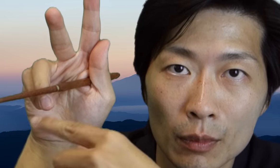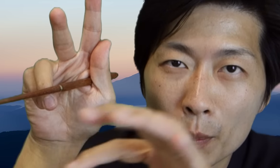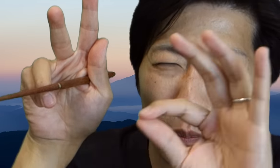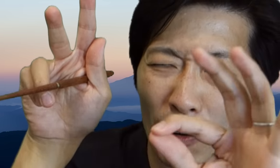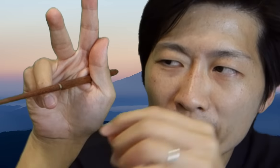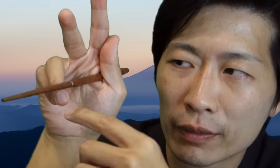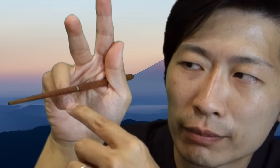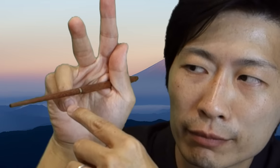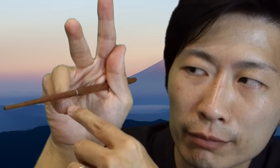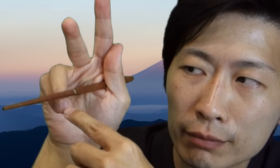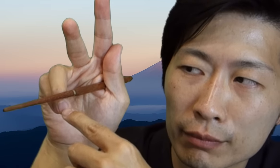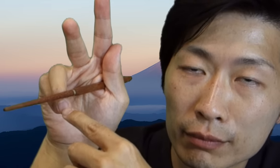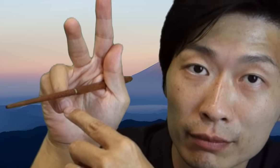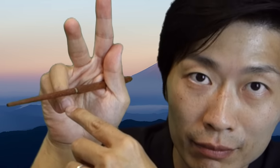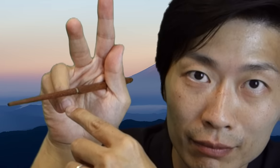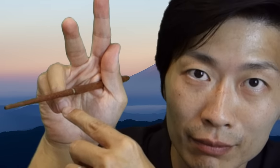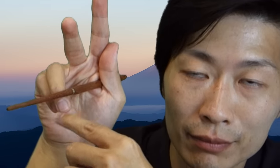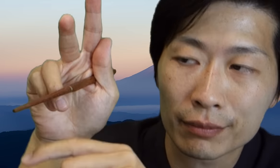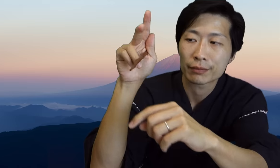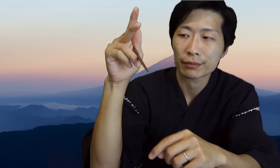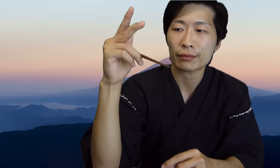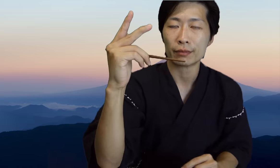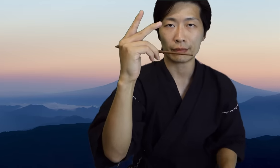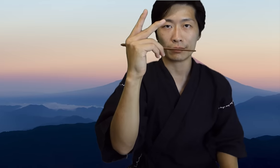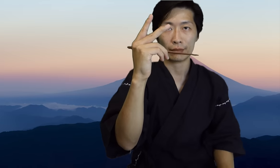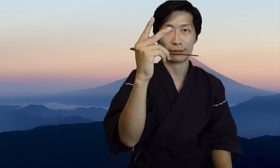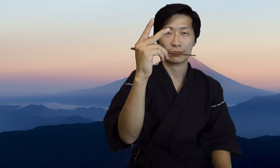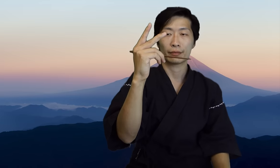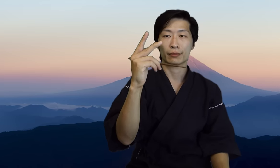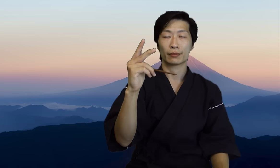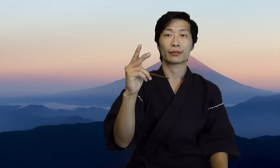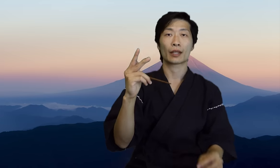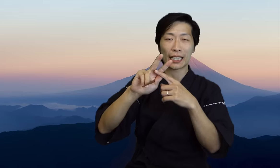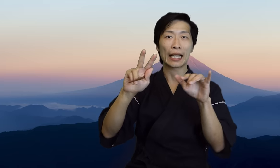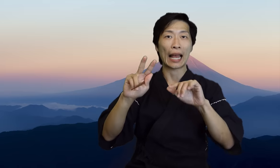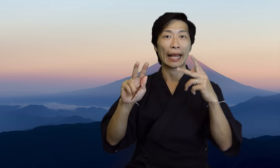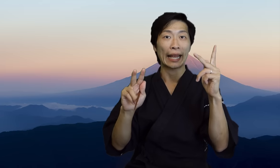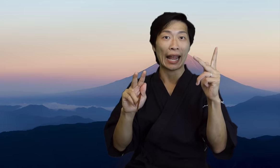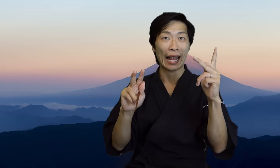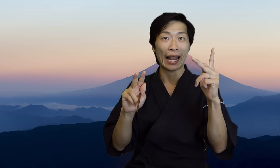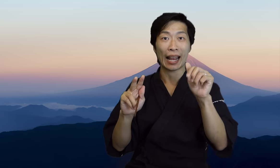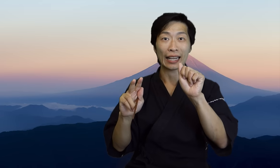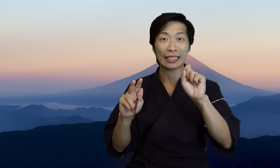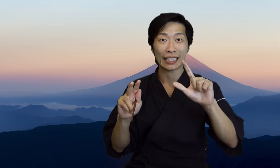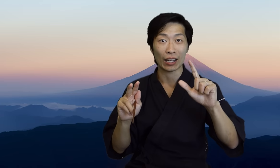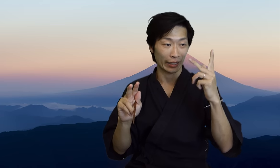bad form should be just above your ring finger nail. At this point, your hand